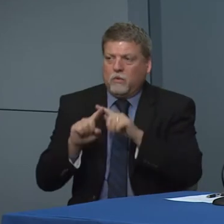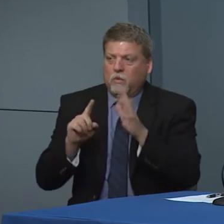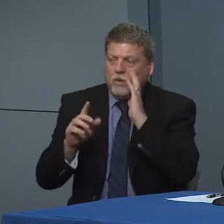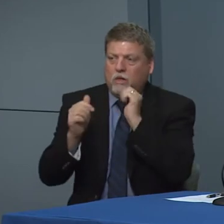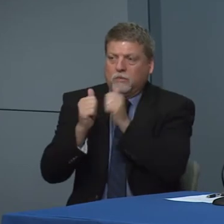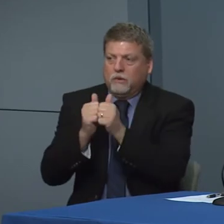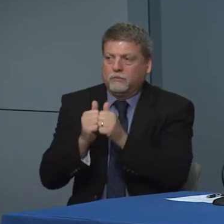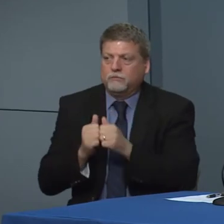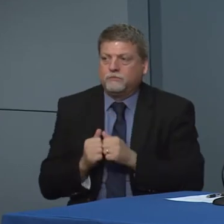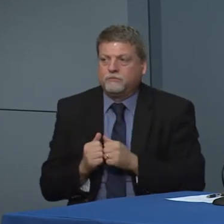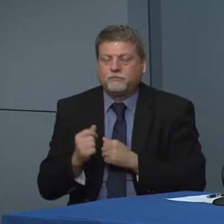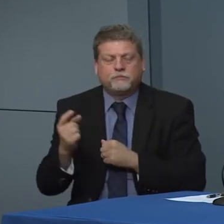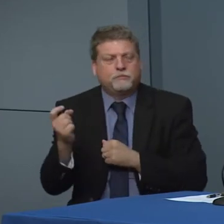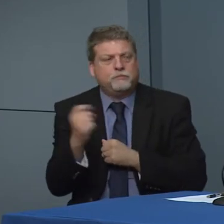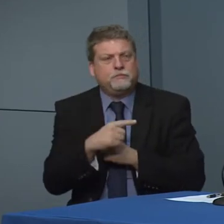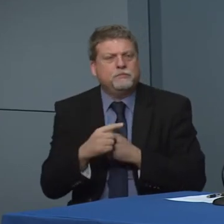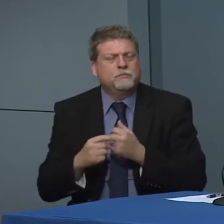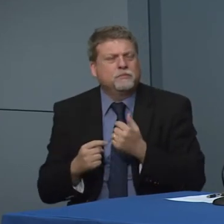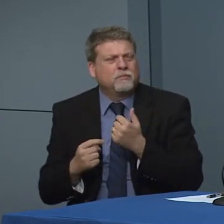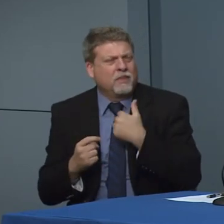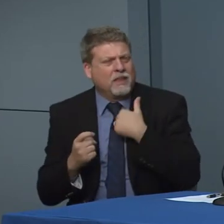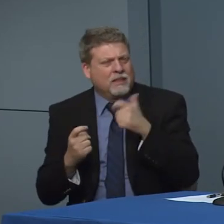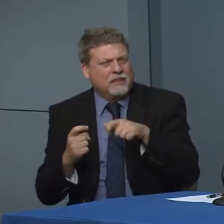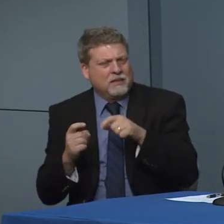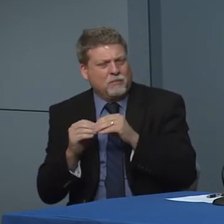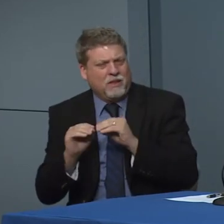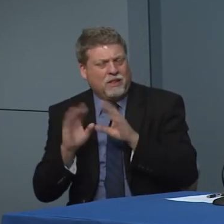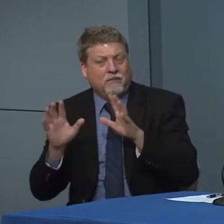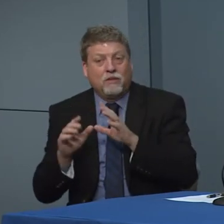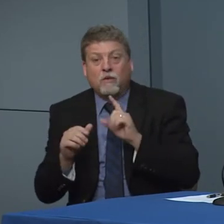Because what's were 10 days removed from the first presumed